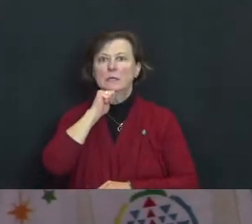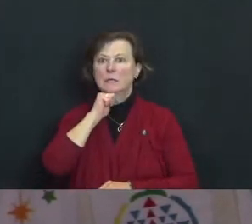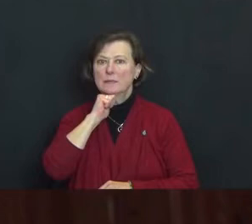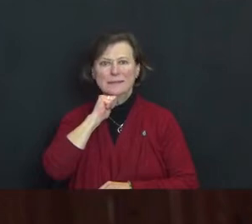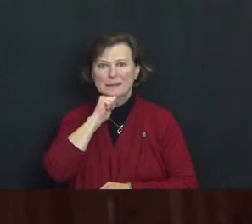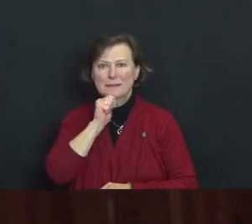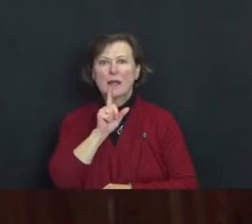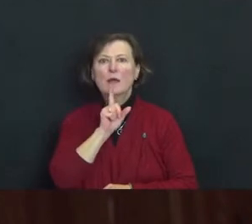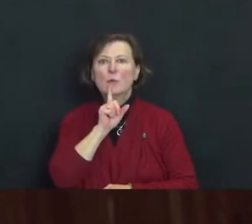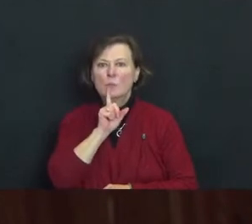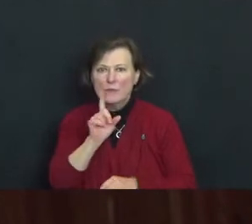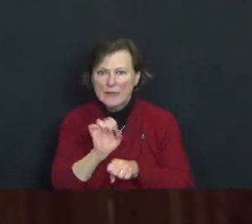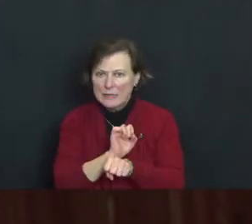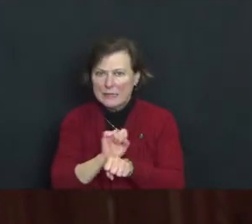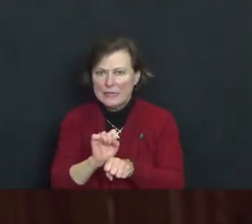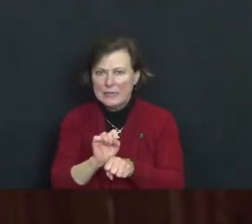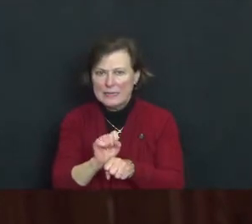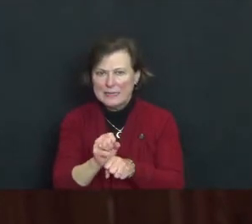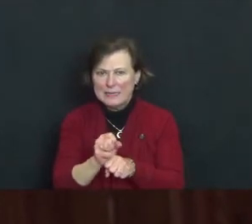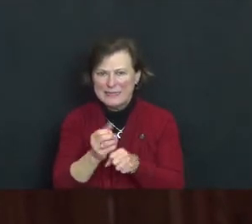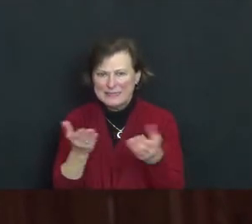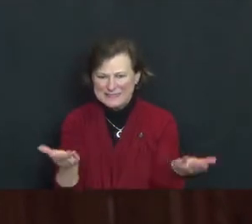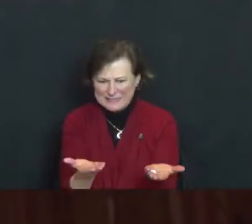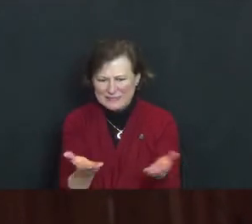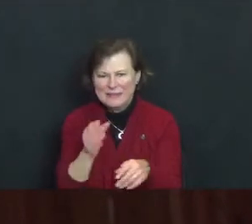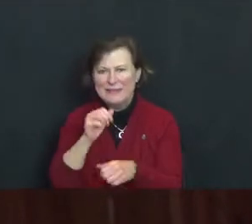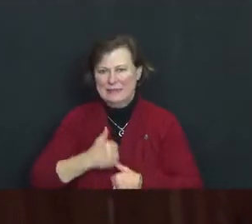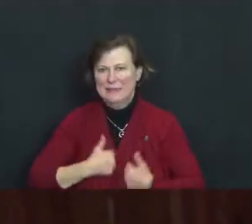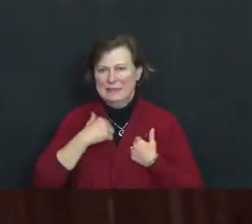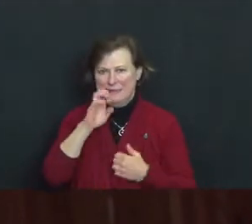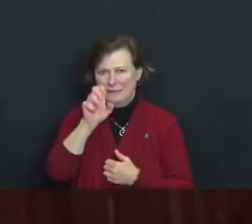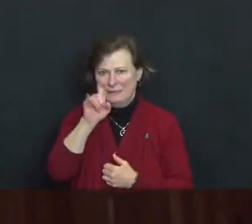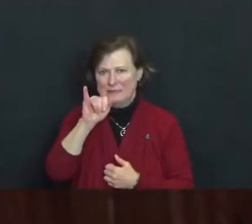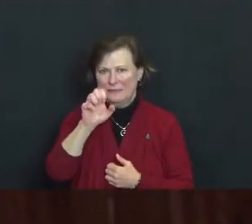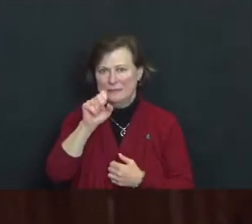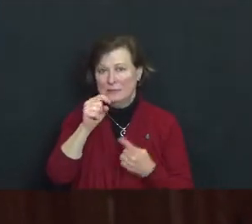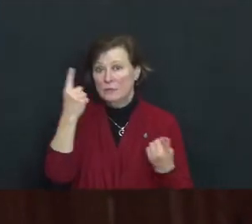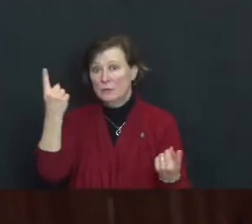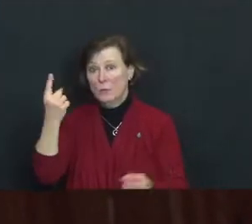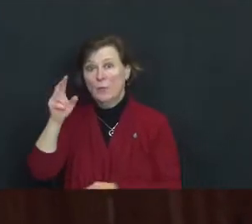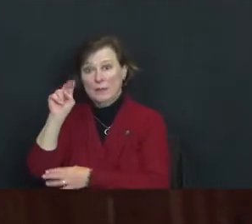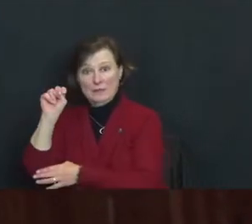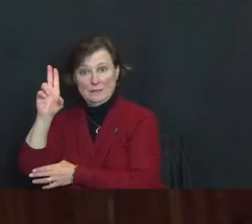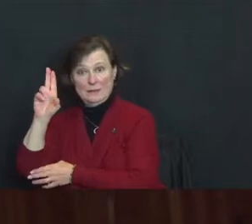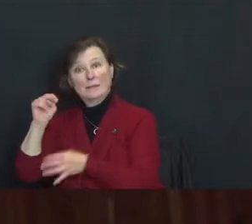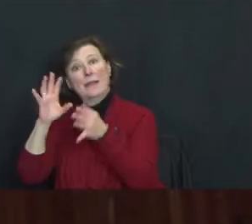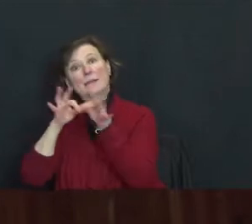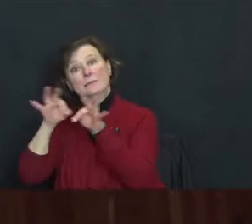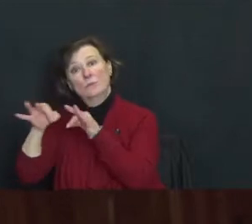As Pema Chödrön, American Buddhist nun, describes her spiritual practice, “i’ve